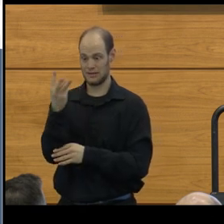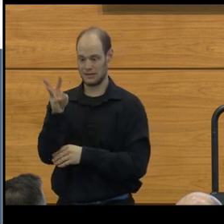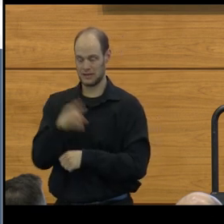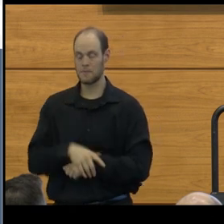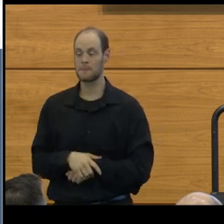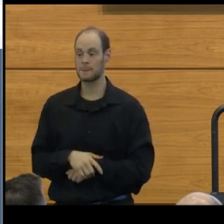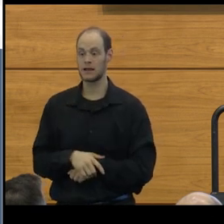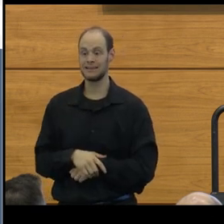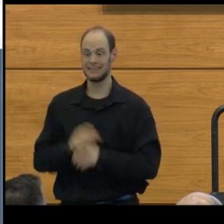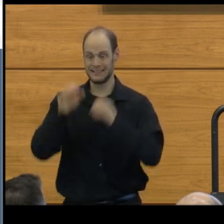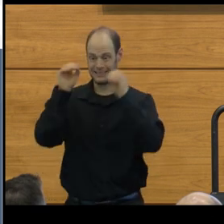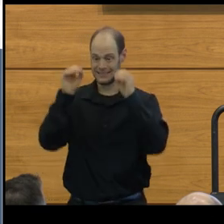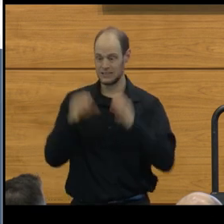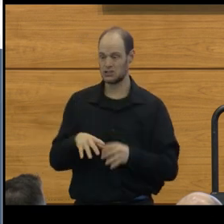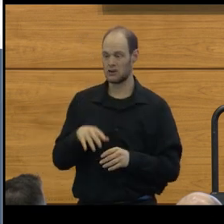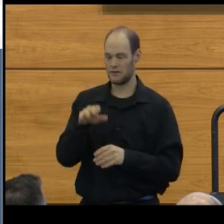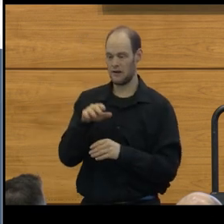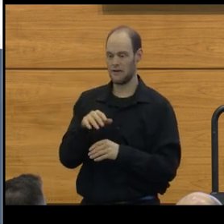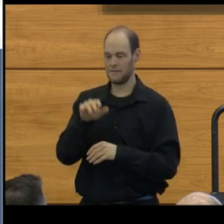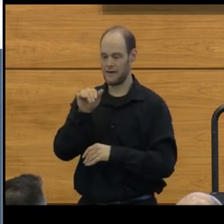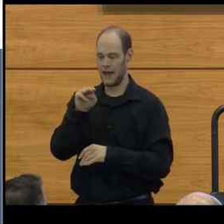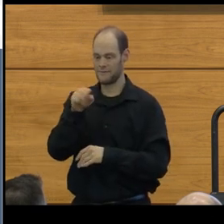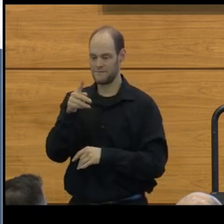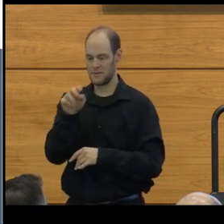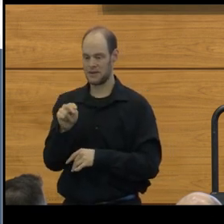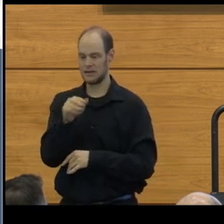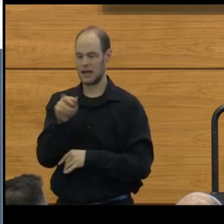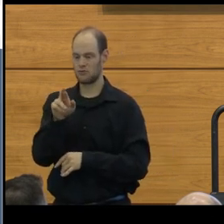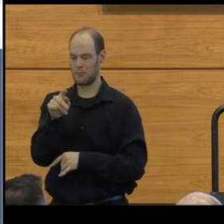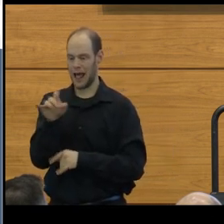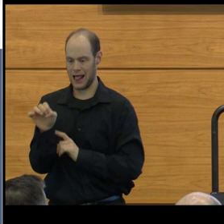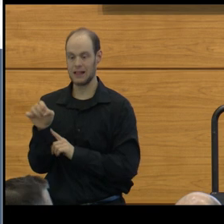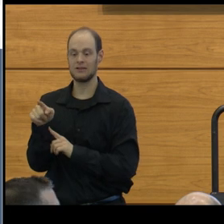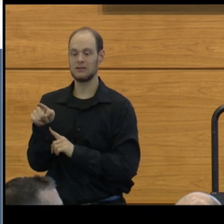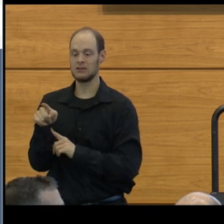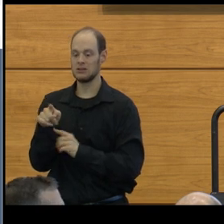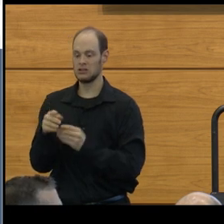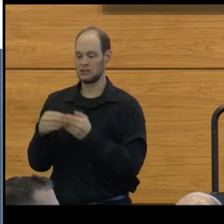A scholar of amphibians and reptiles, she leads the largest